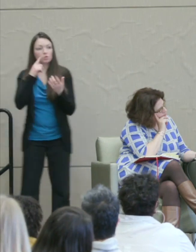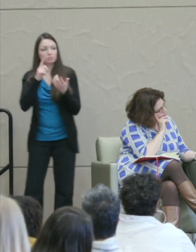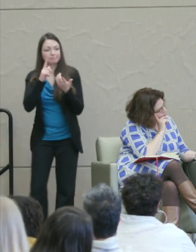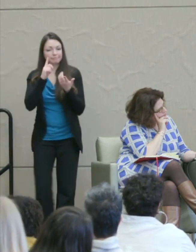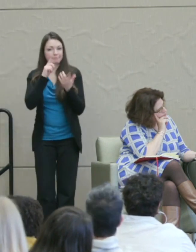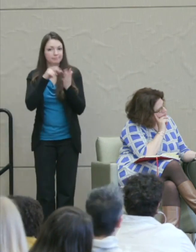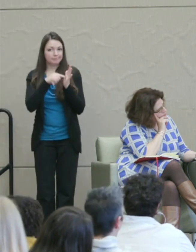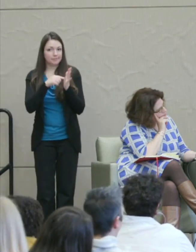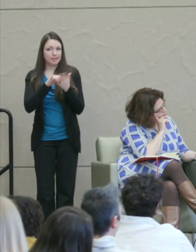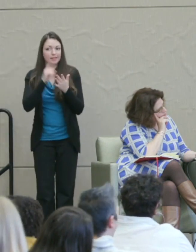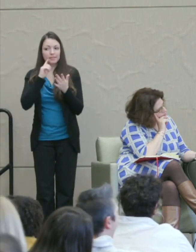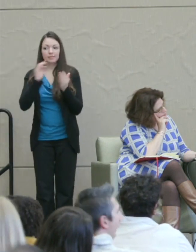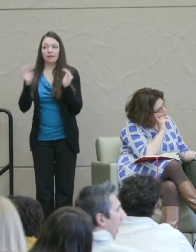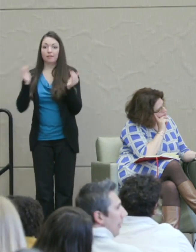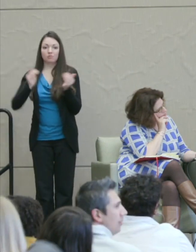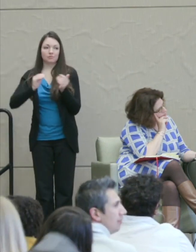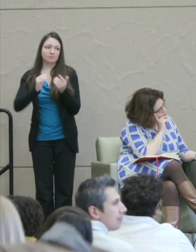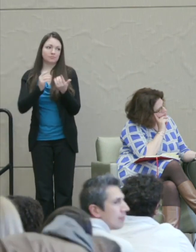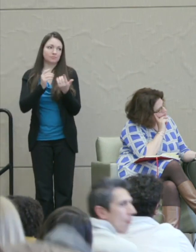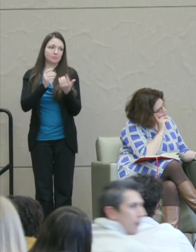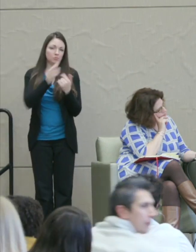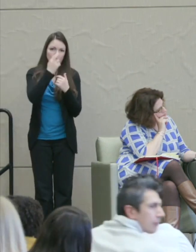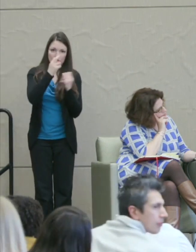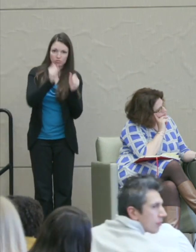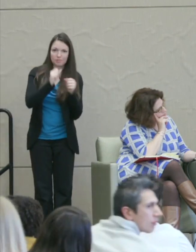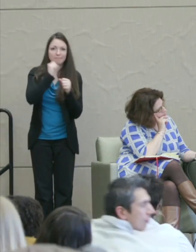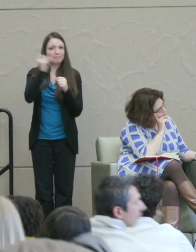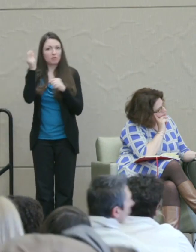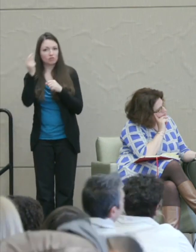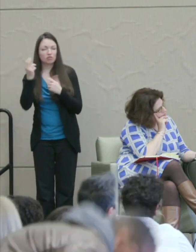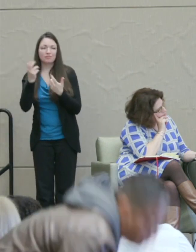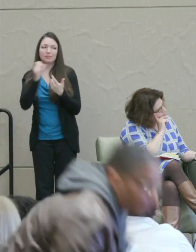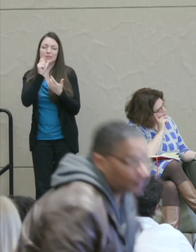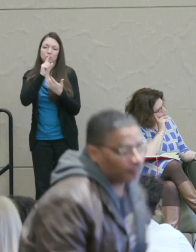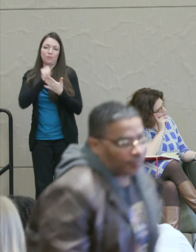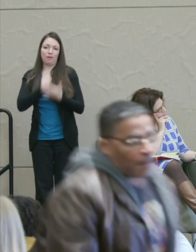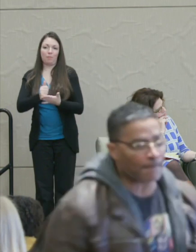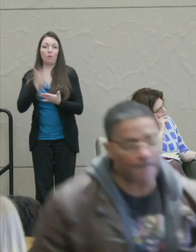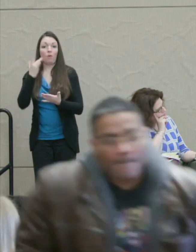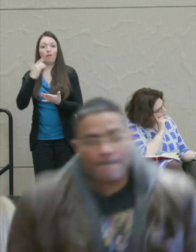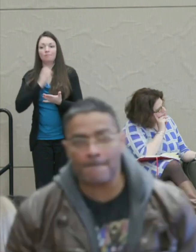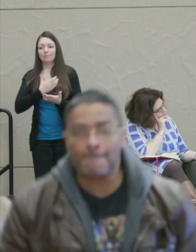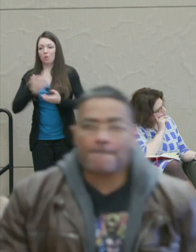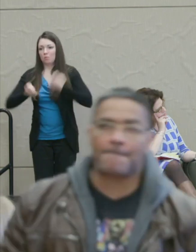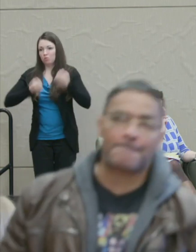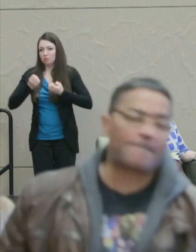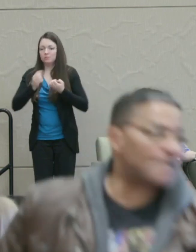and irrationality doesn't really help us because the emotions as I believe all of them, but